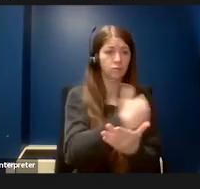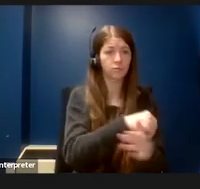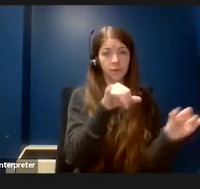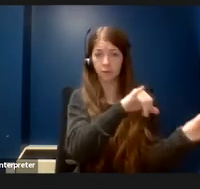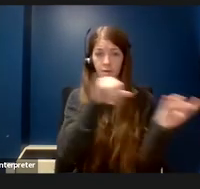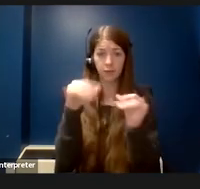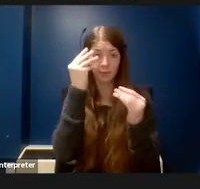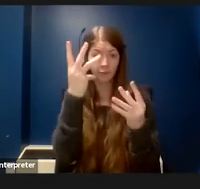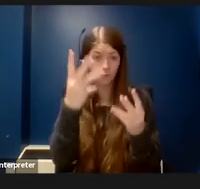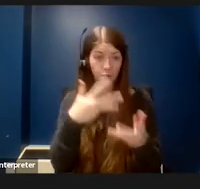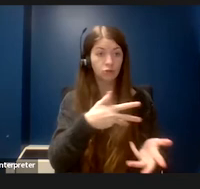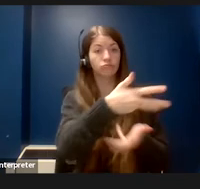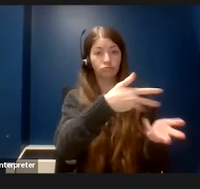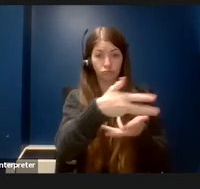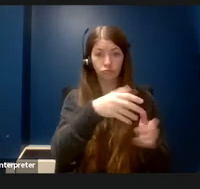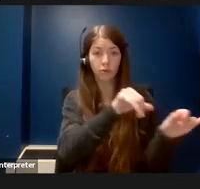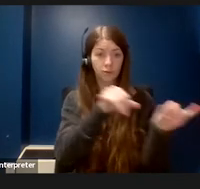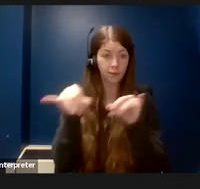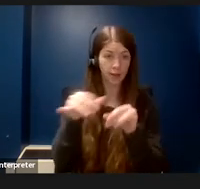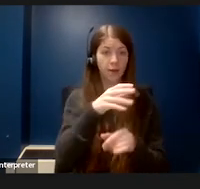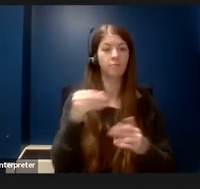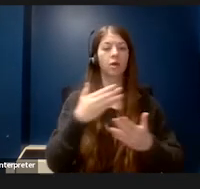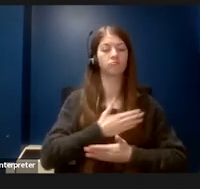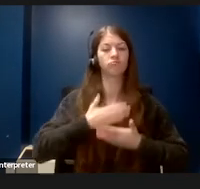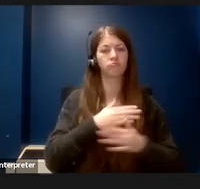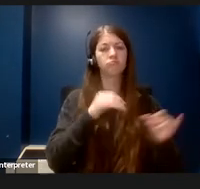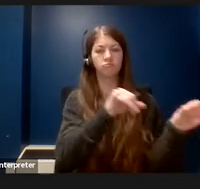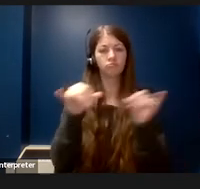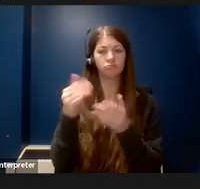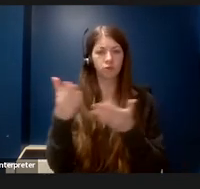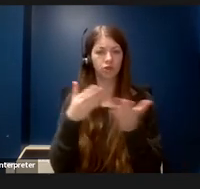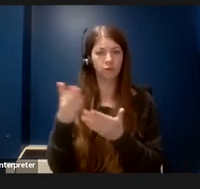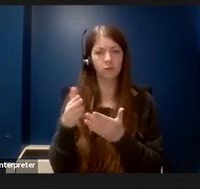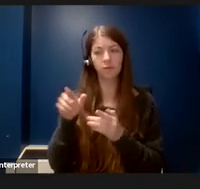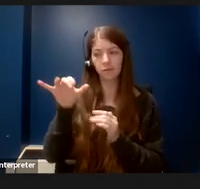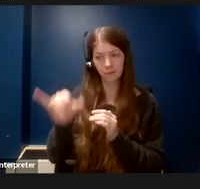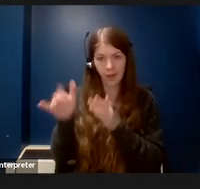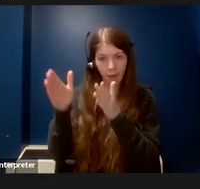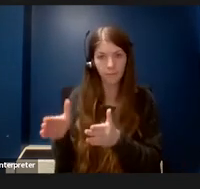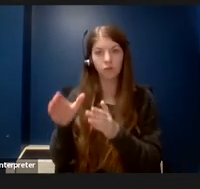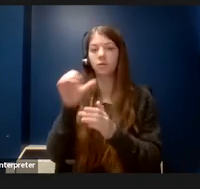engage in the same interactions, and enjoy the same services as a person without a disability.